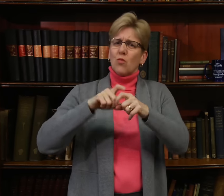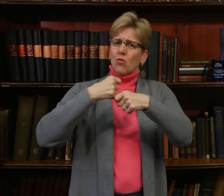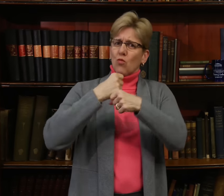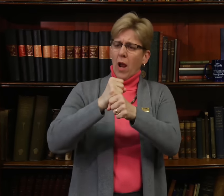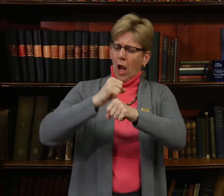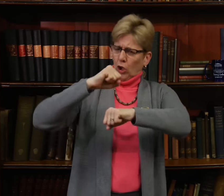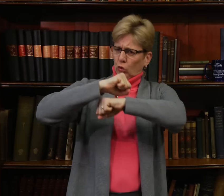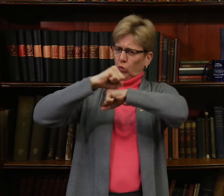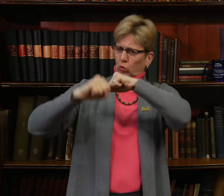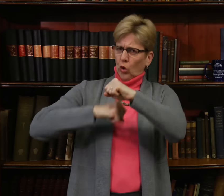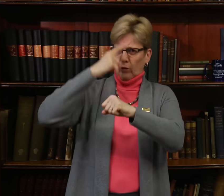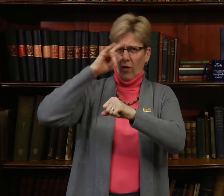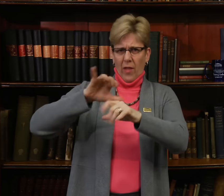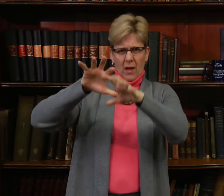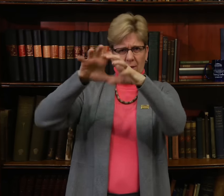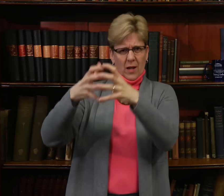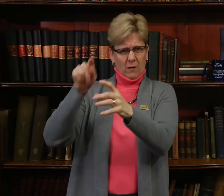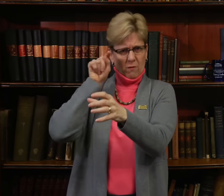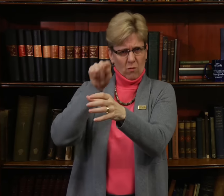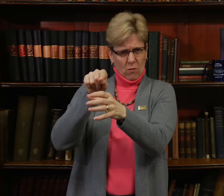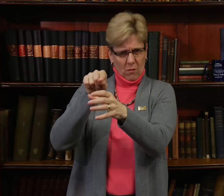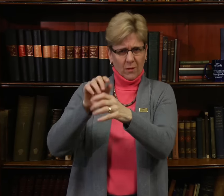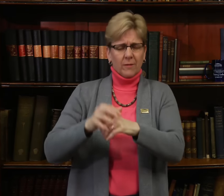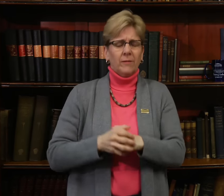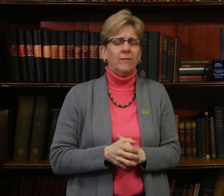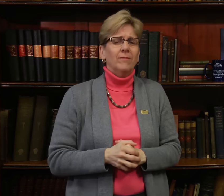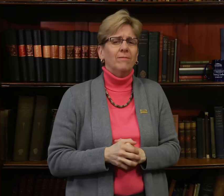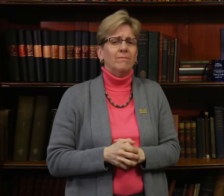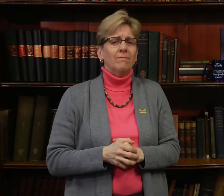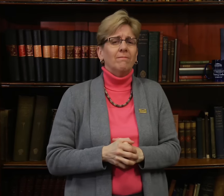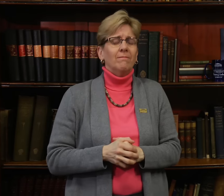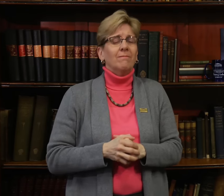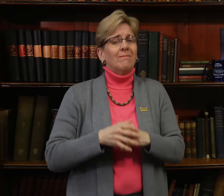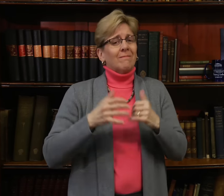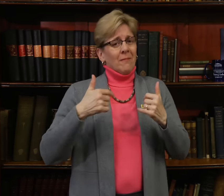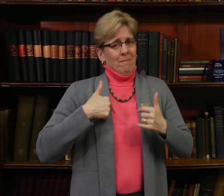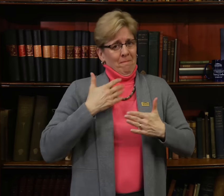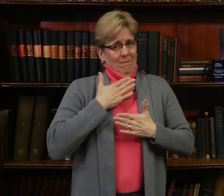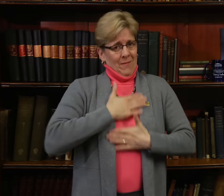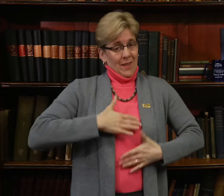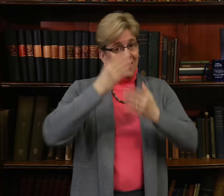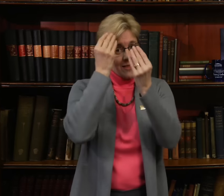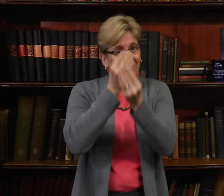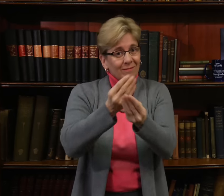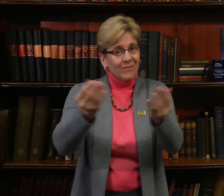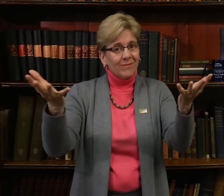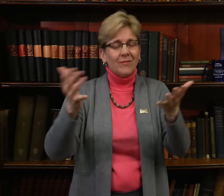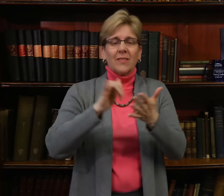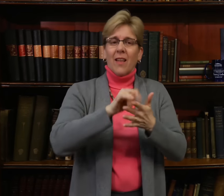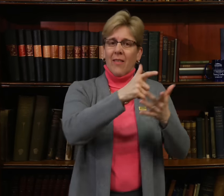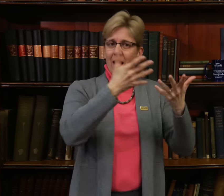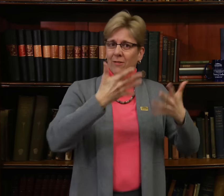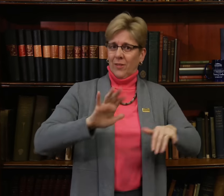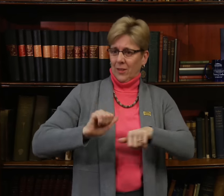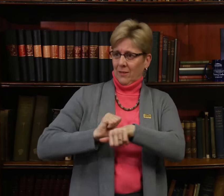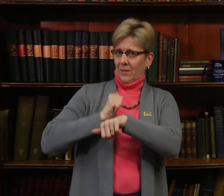to create the structure for the task force, and I am pleased to announce that they